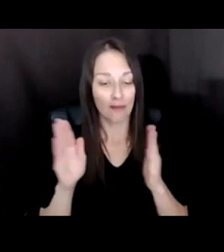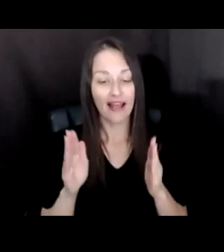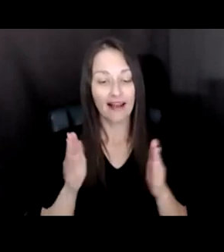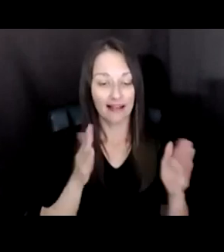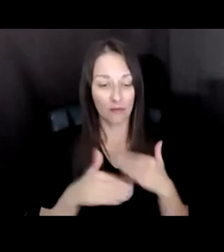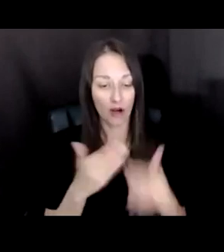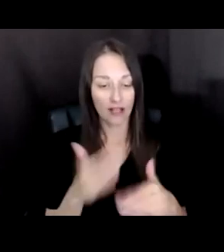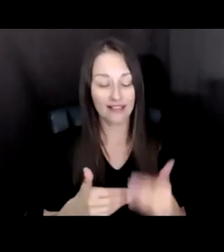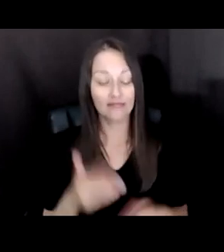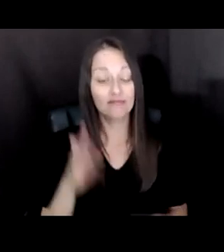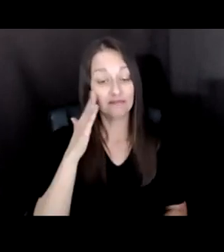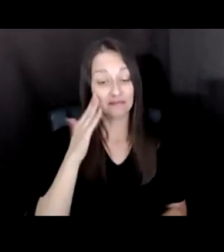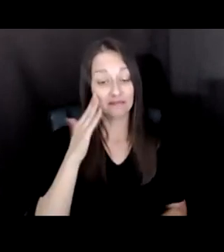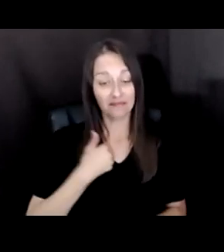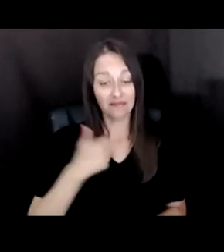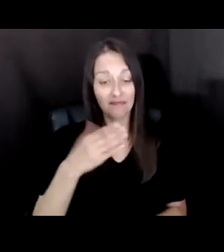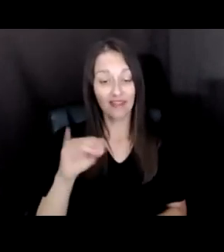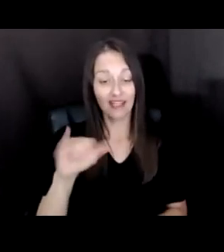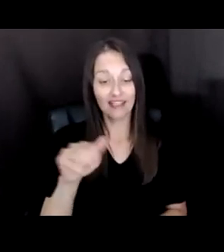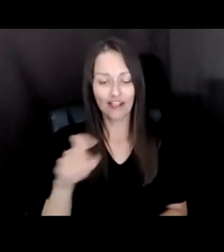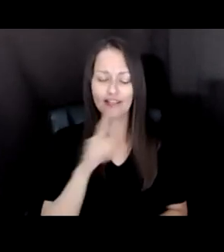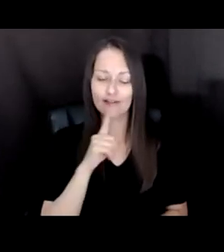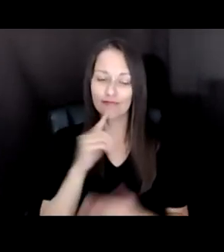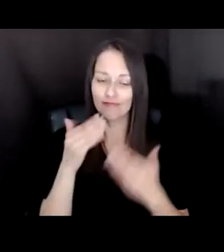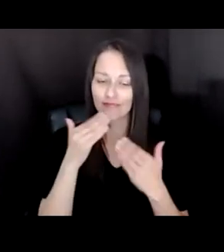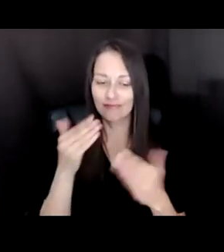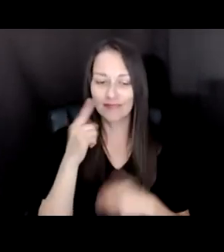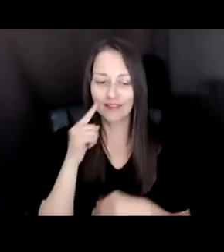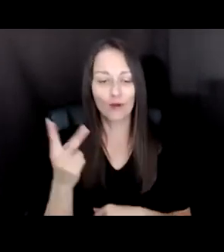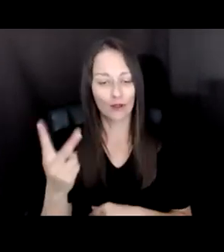INCREDIBLY GRATEFUL TO THE FORD FOUNDATION AND THE KNIGHT FOUNDATION FOR THEIR SUPPORT